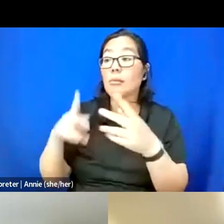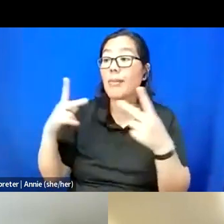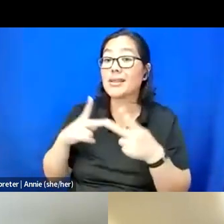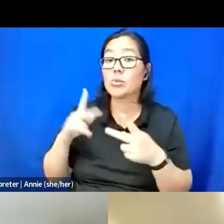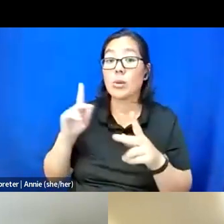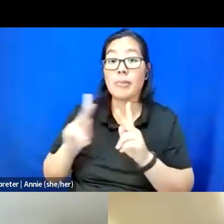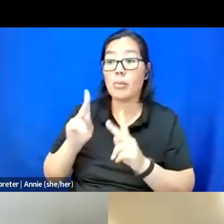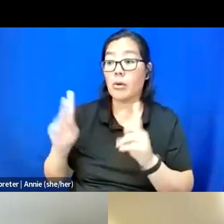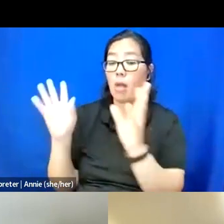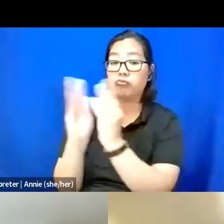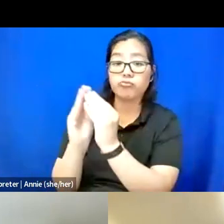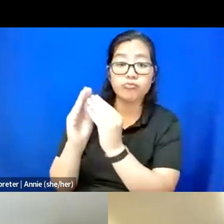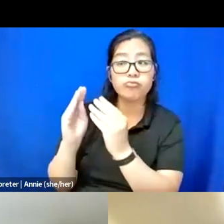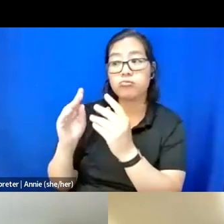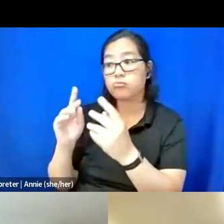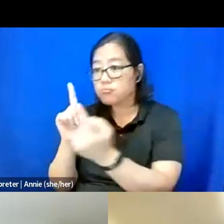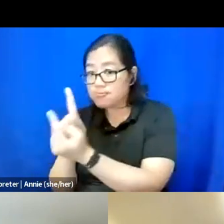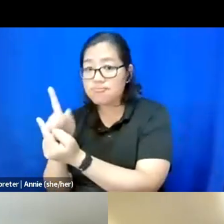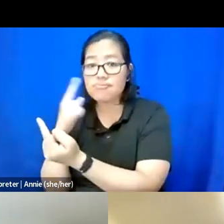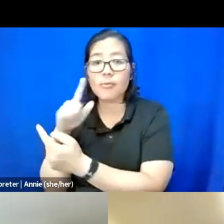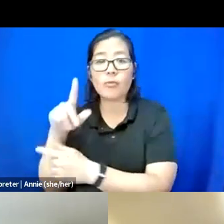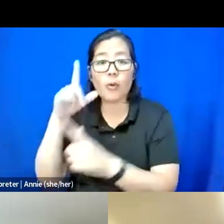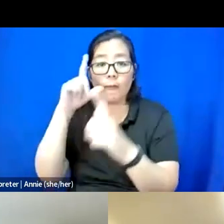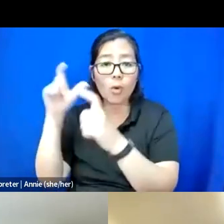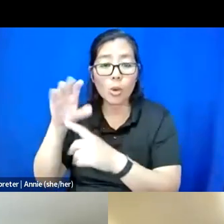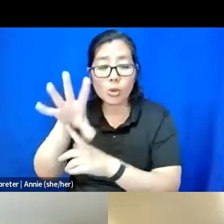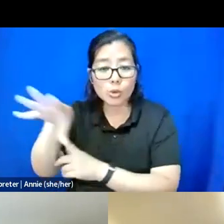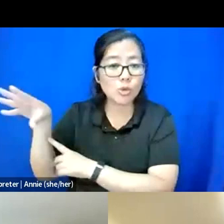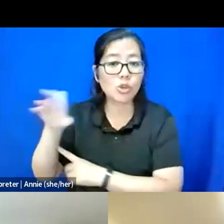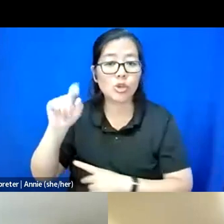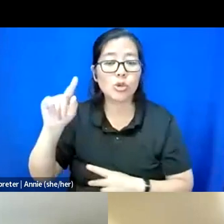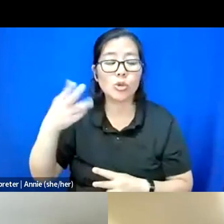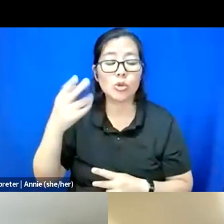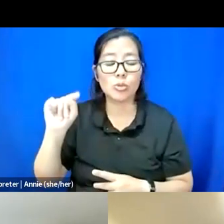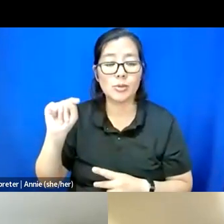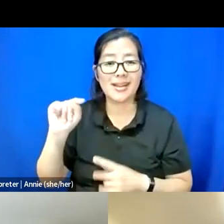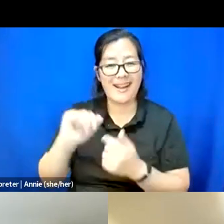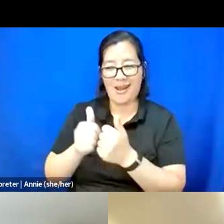up for photo shoots and just figuring out how we can make those things hybrid. There's ways, you know?